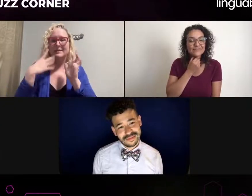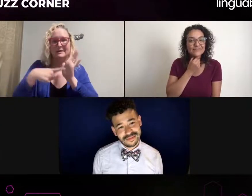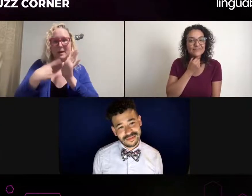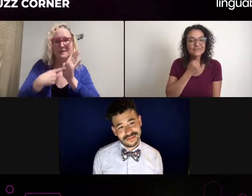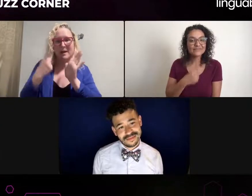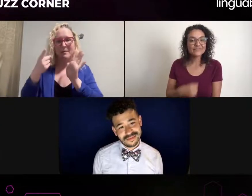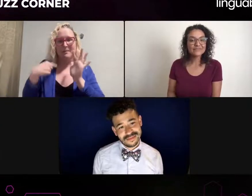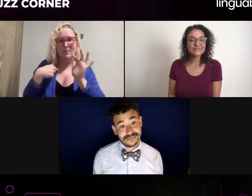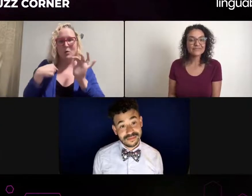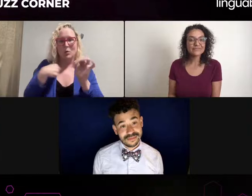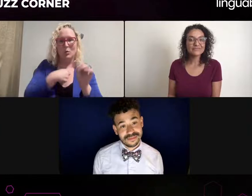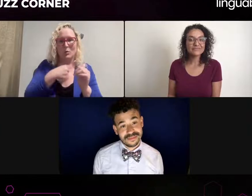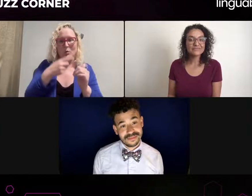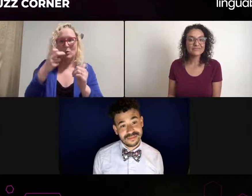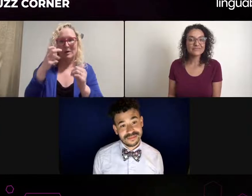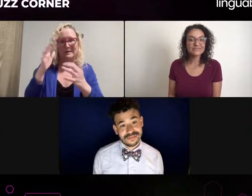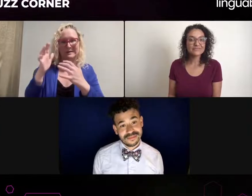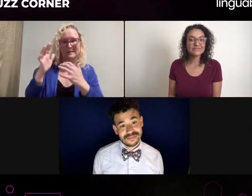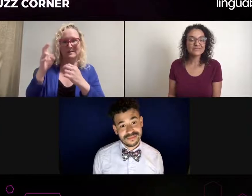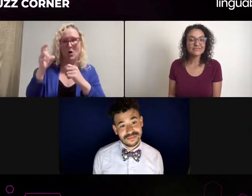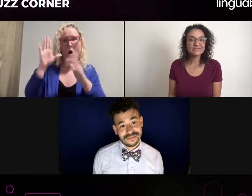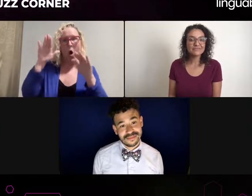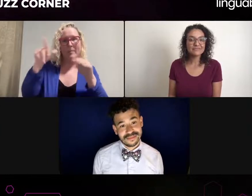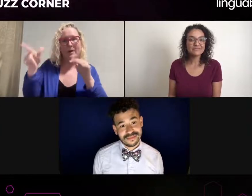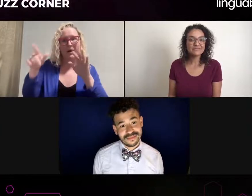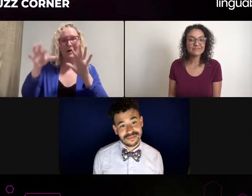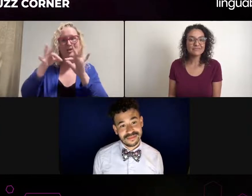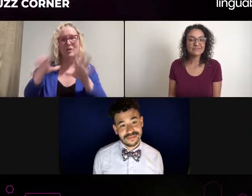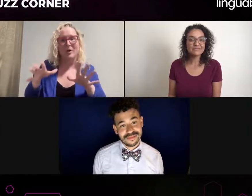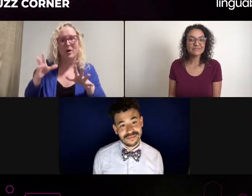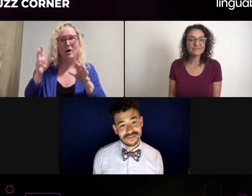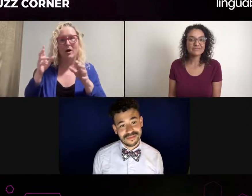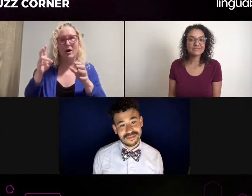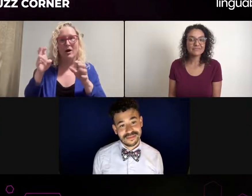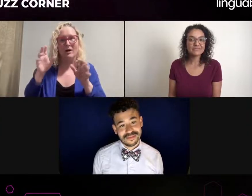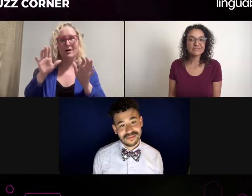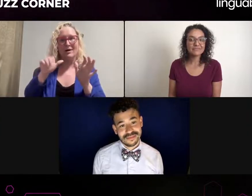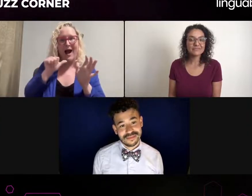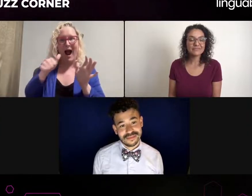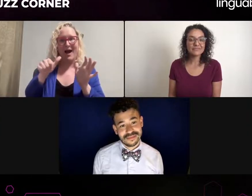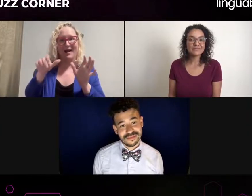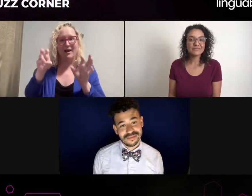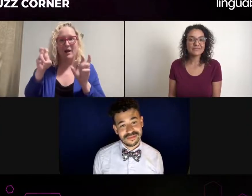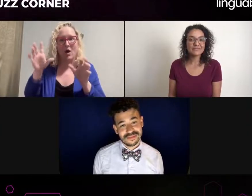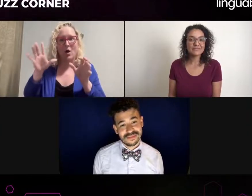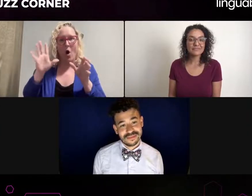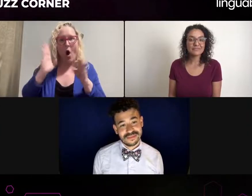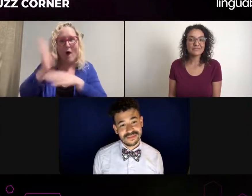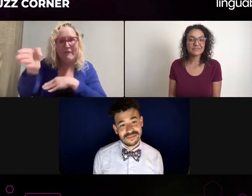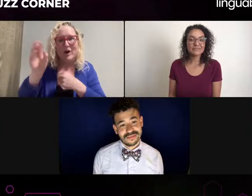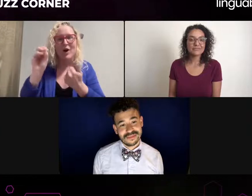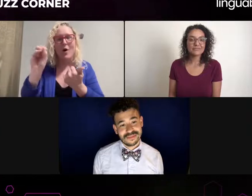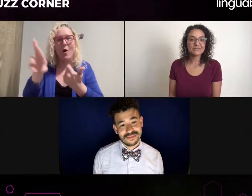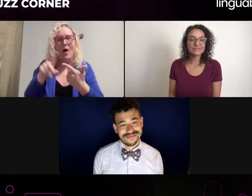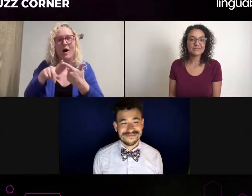I've been wondering that, too. That's another great question. Typically afterwards, after there's an event or